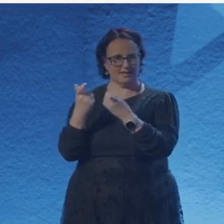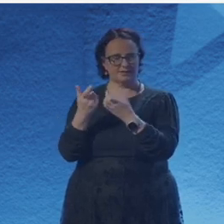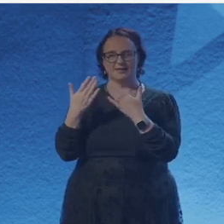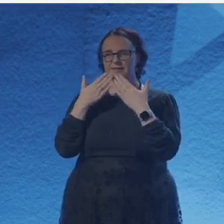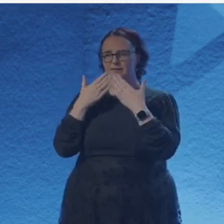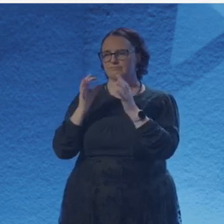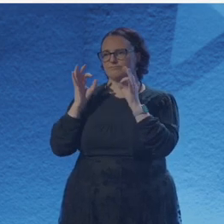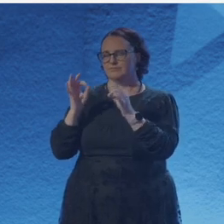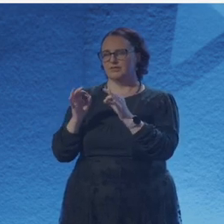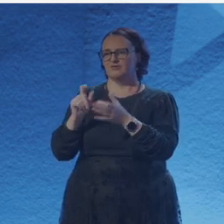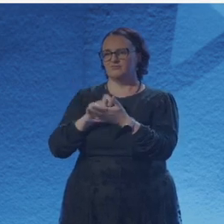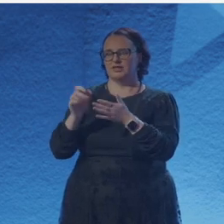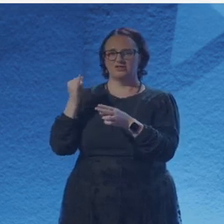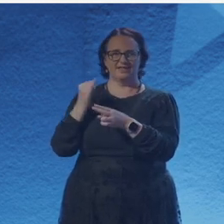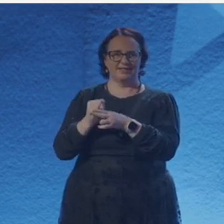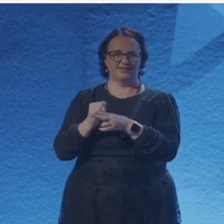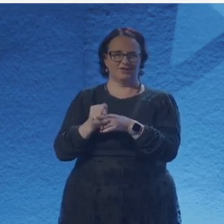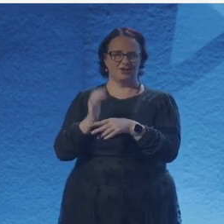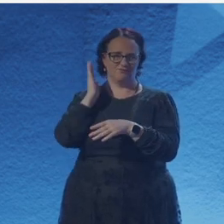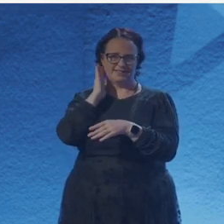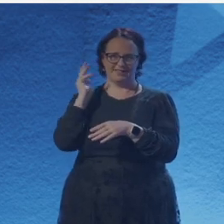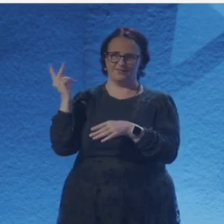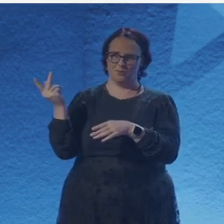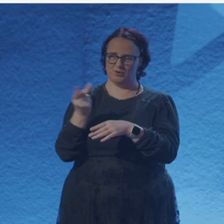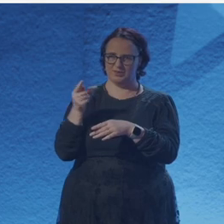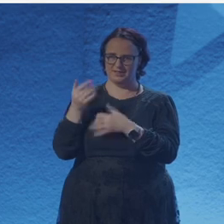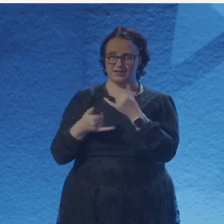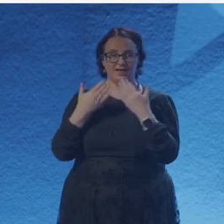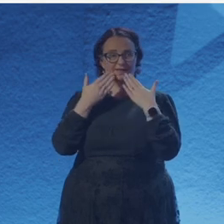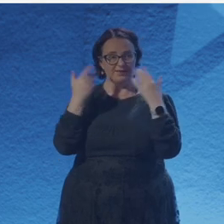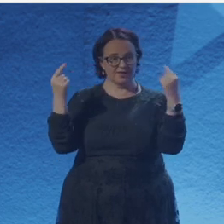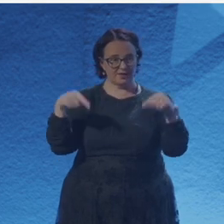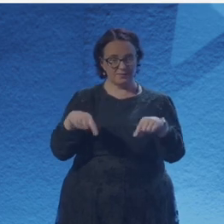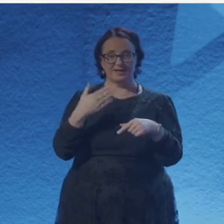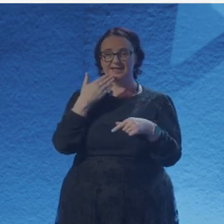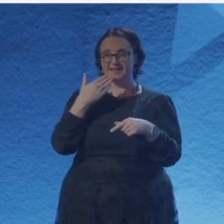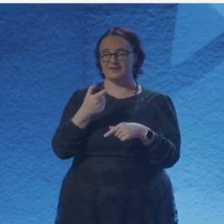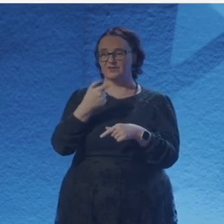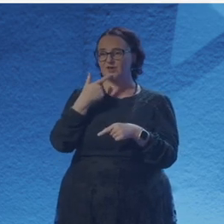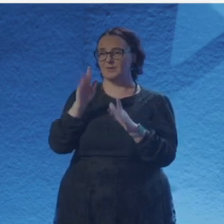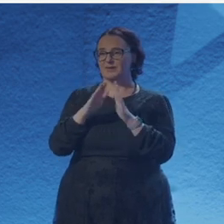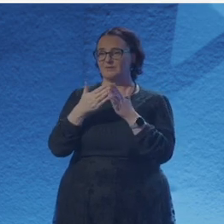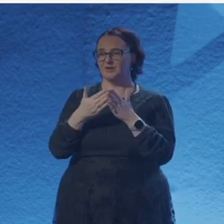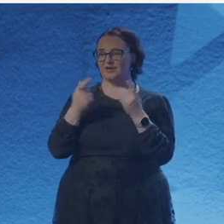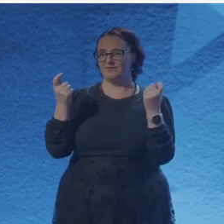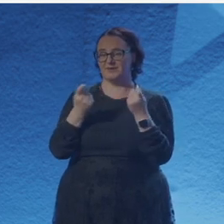sentiment to end on that poetry and physics are both very gorgeous. And thank you to our gorgeous panelists. Thank you to the Institute of Physics and to the Arts